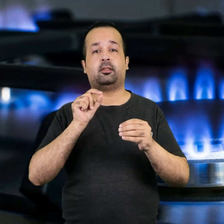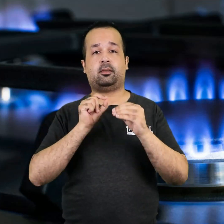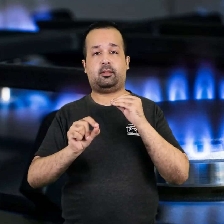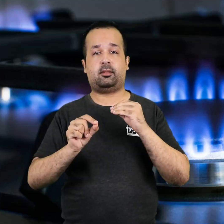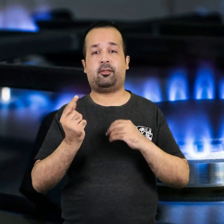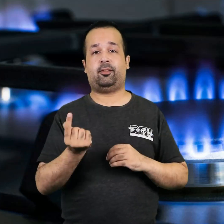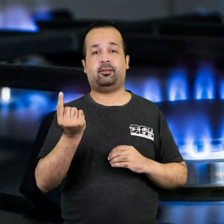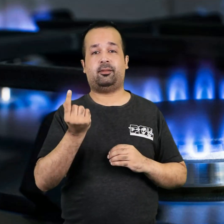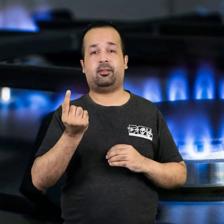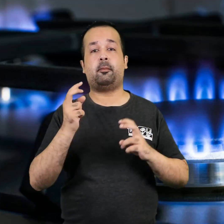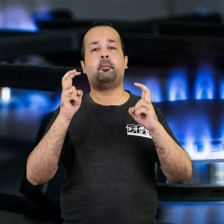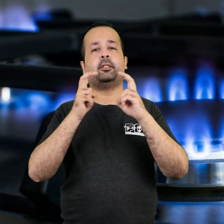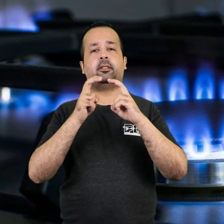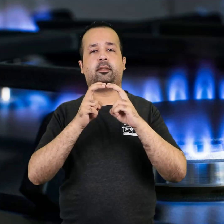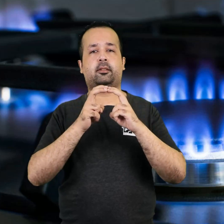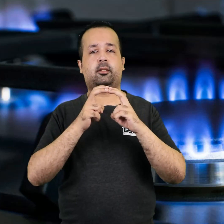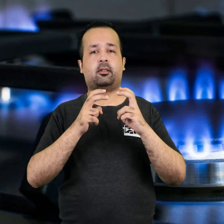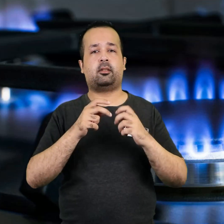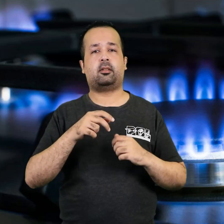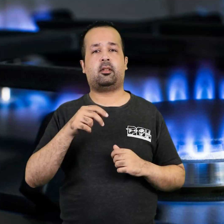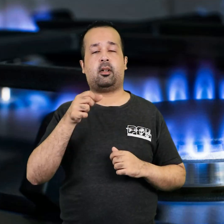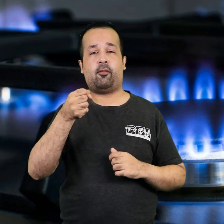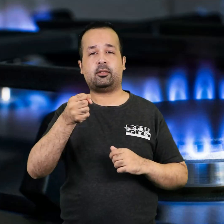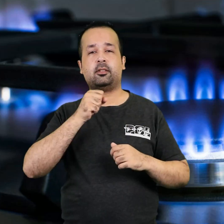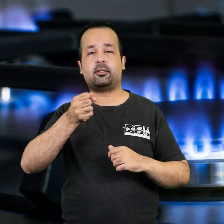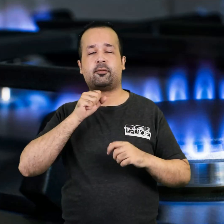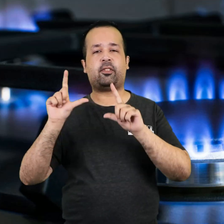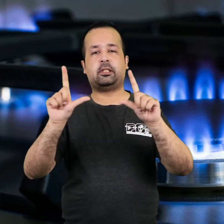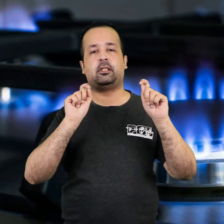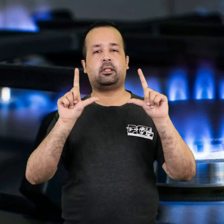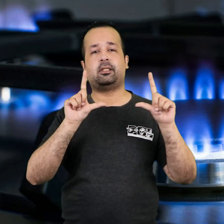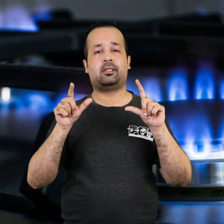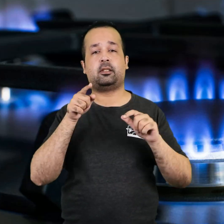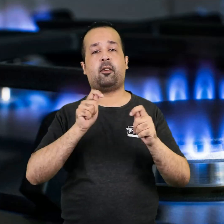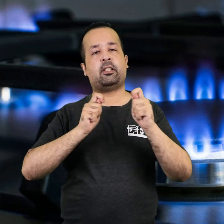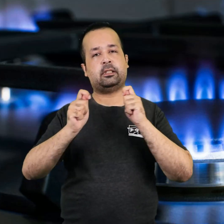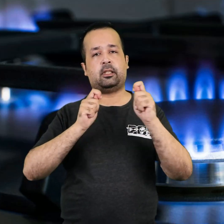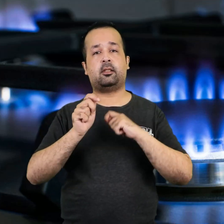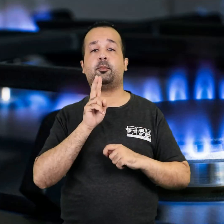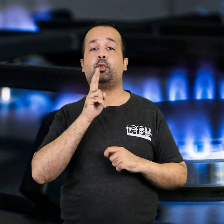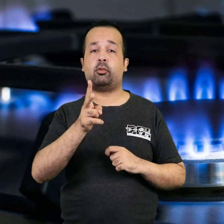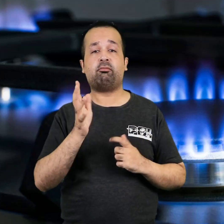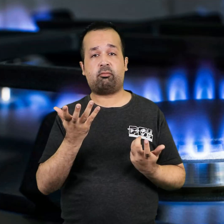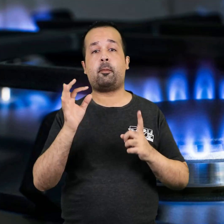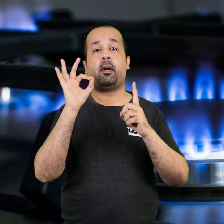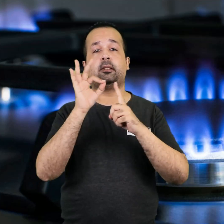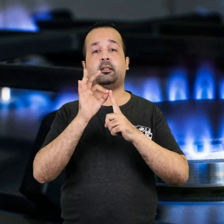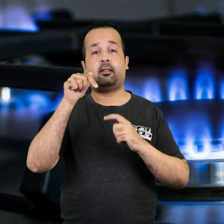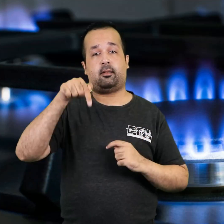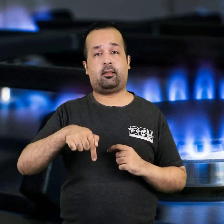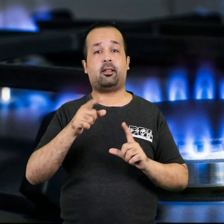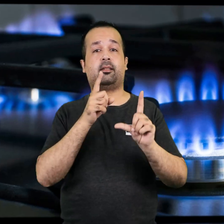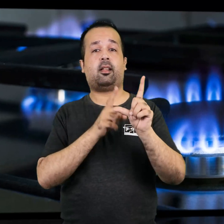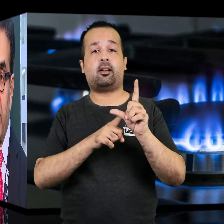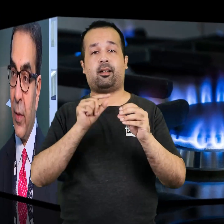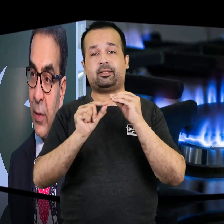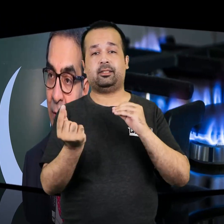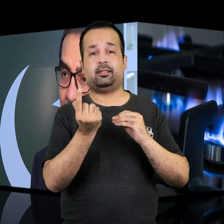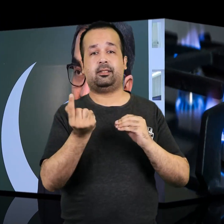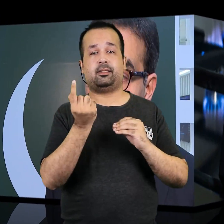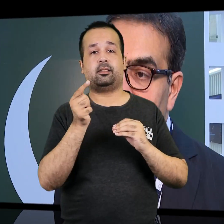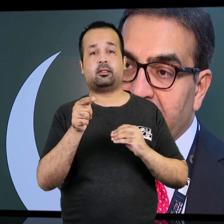In a press conference, Energy Minister Muhammad Ali stated that natural gas in the country had decreased by 30% this year.